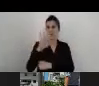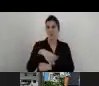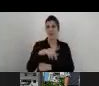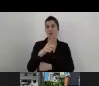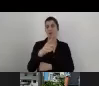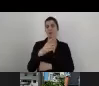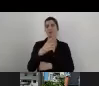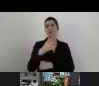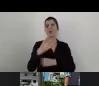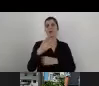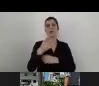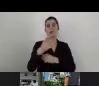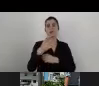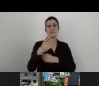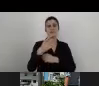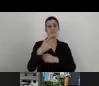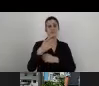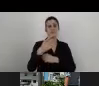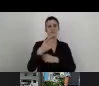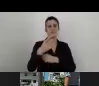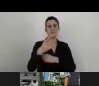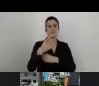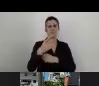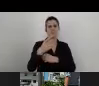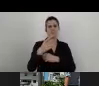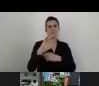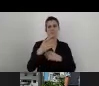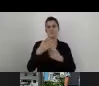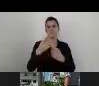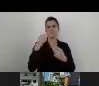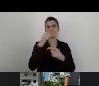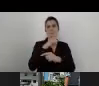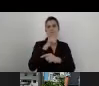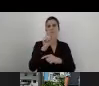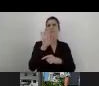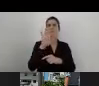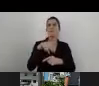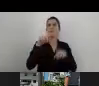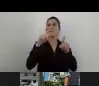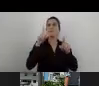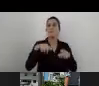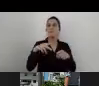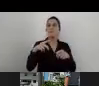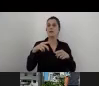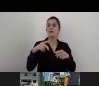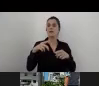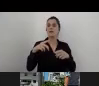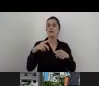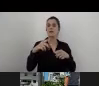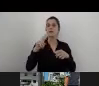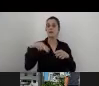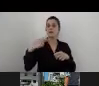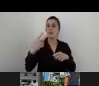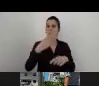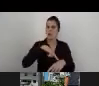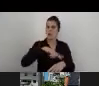So sometimes they need to reflect as much as possible and to be as much as possible towards organization